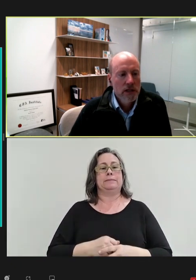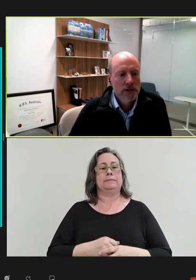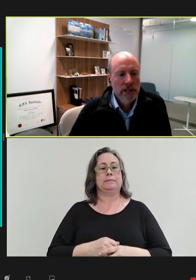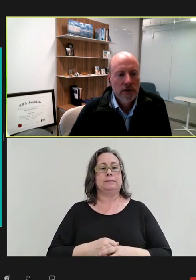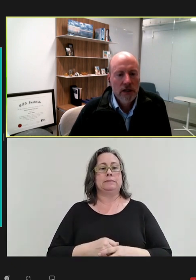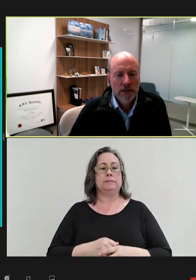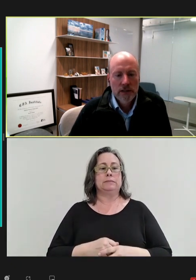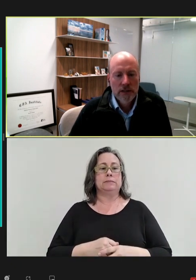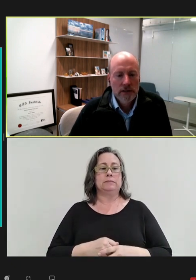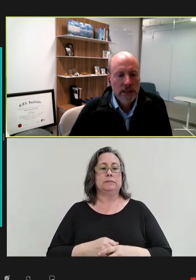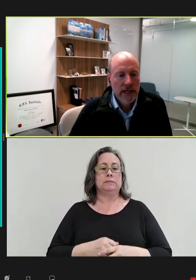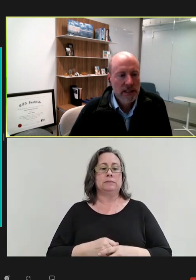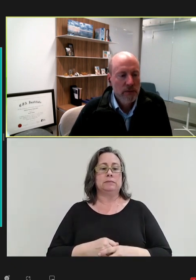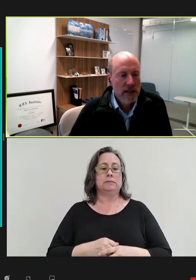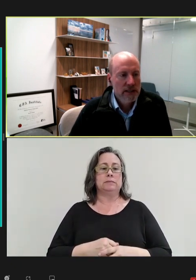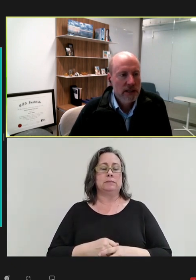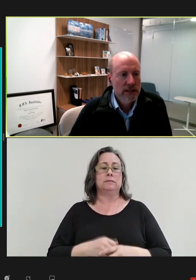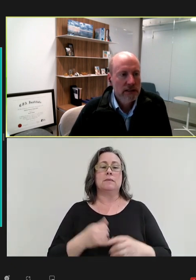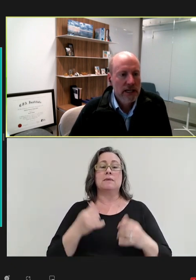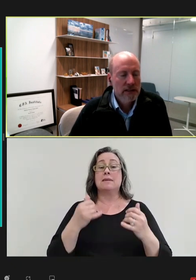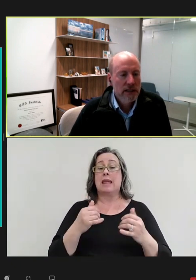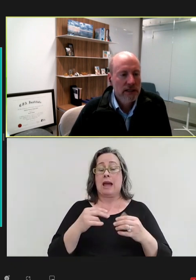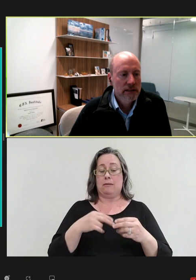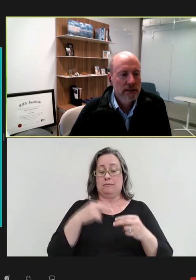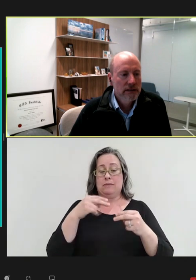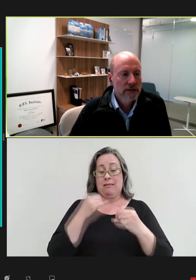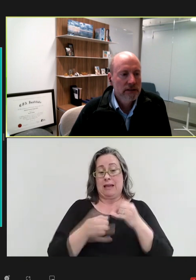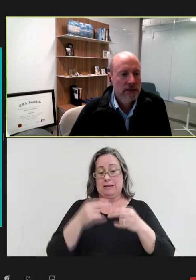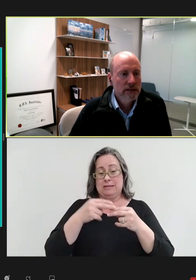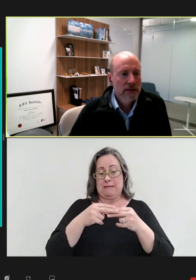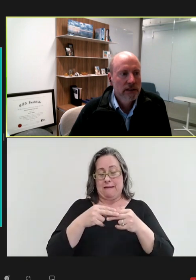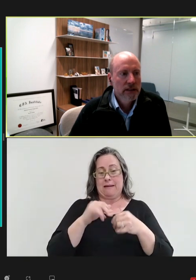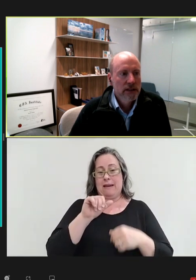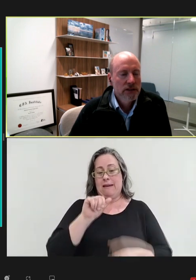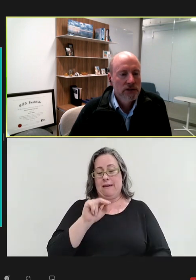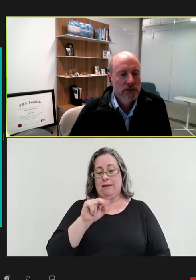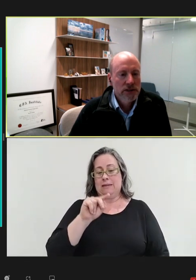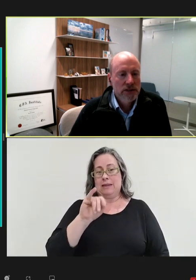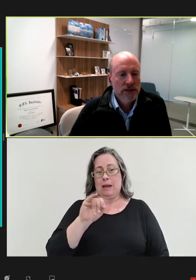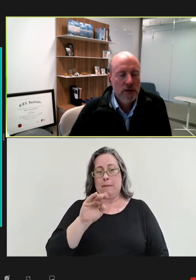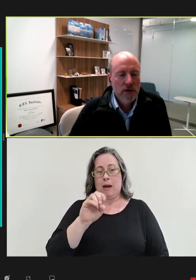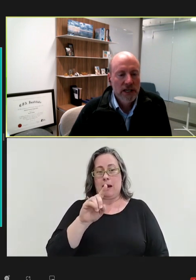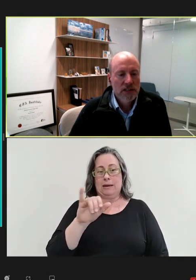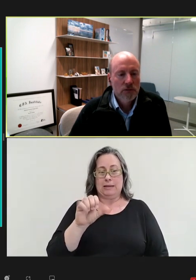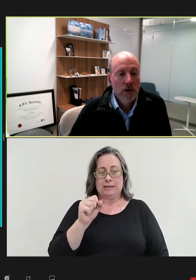So, now, on to the antibody slide, the last slide. So, just to summarize what